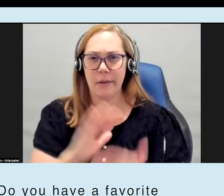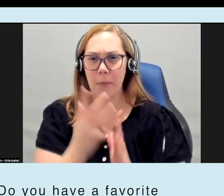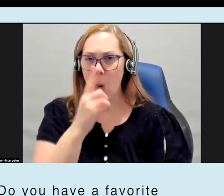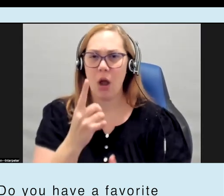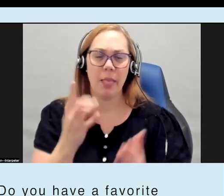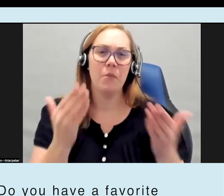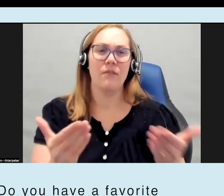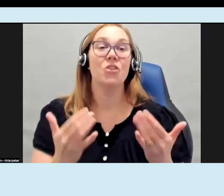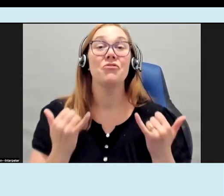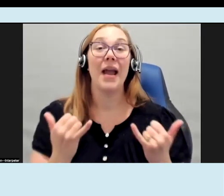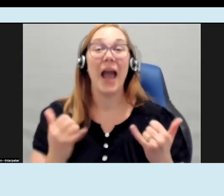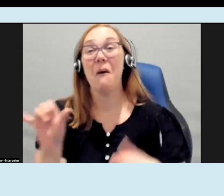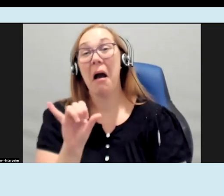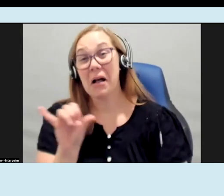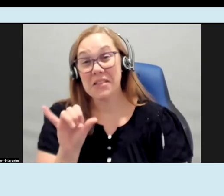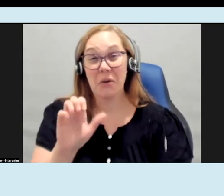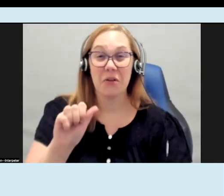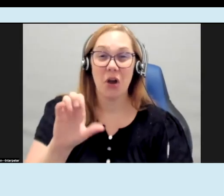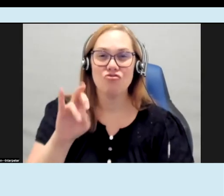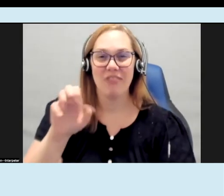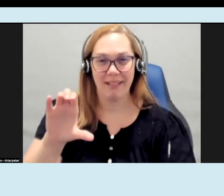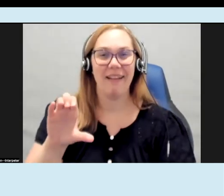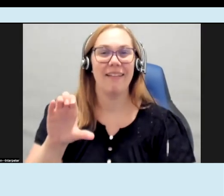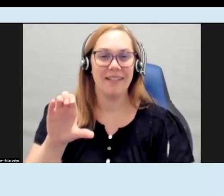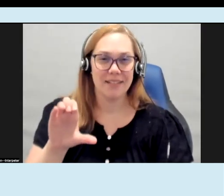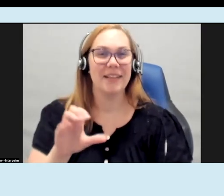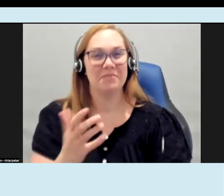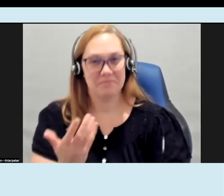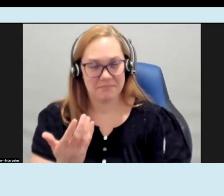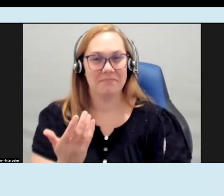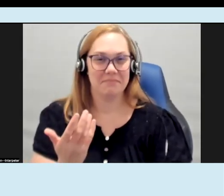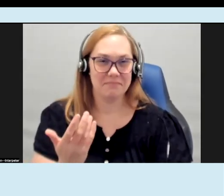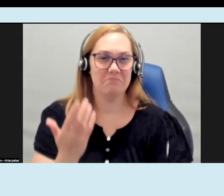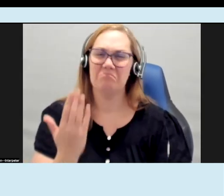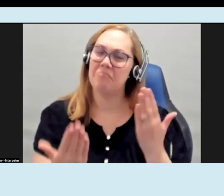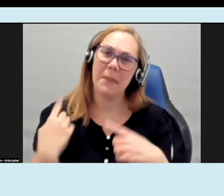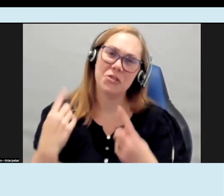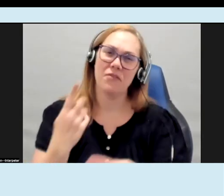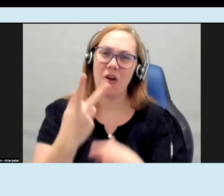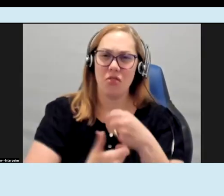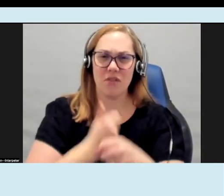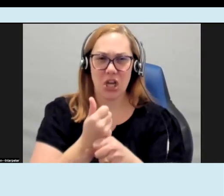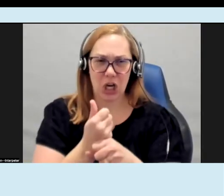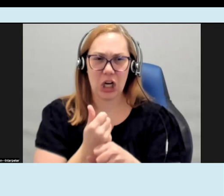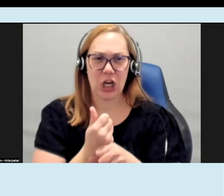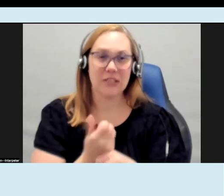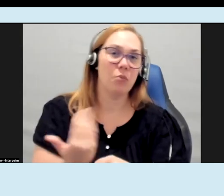moment I'm also working in acrylics um for maybe three years or so I was working only in pen and